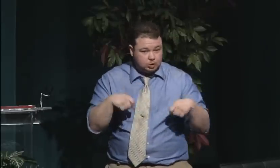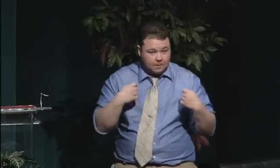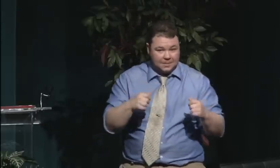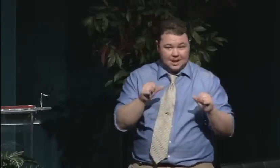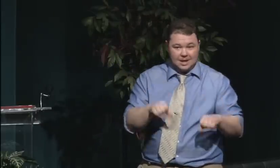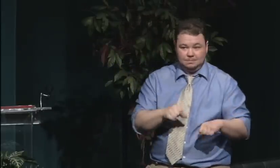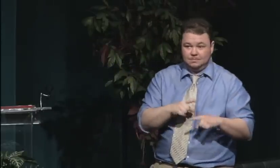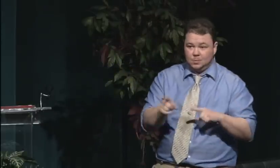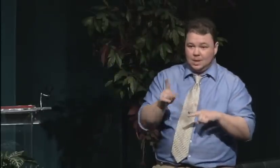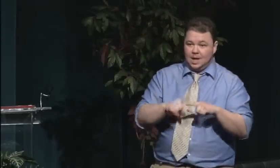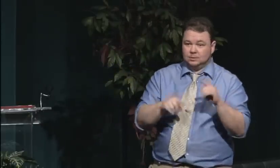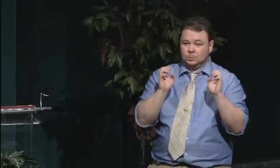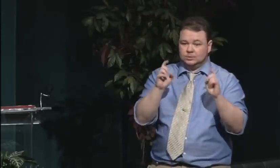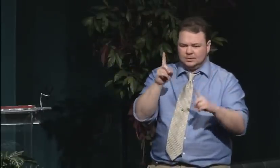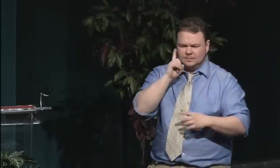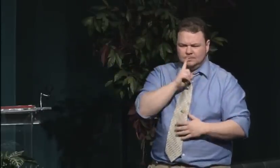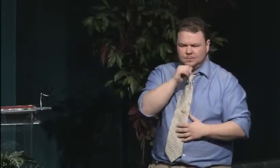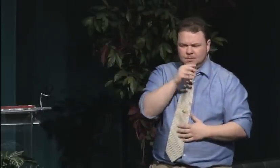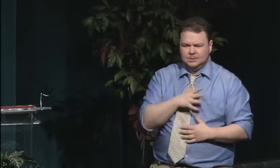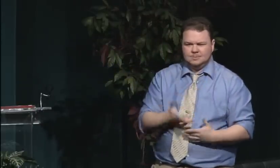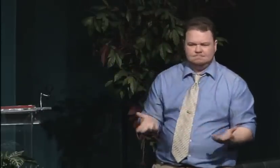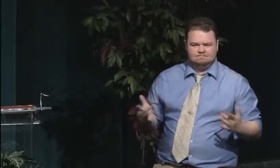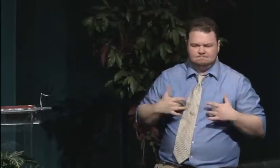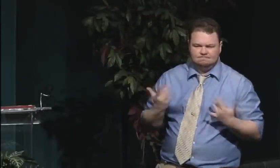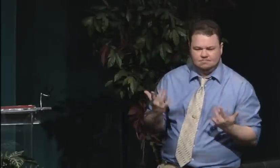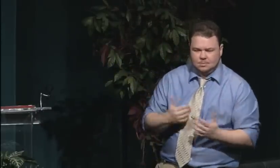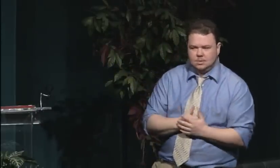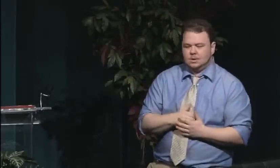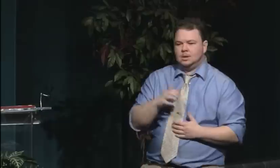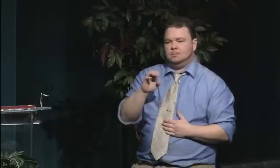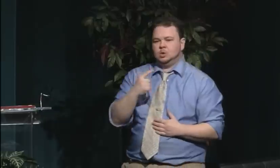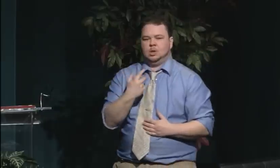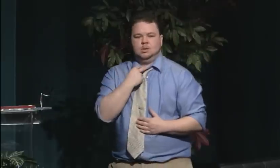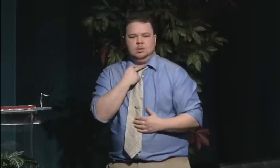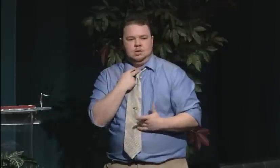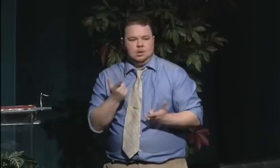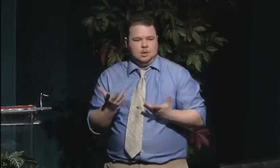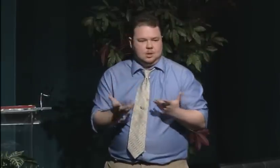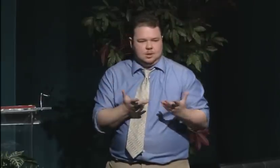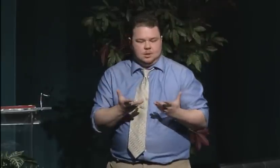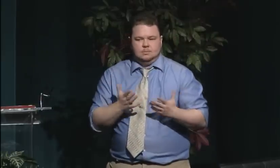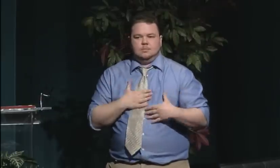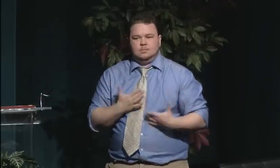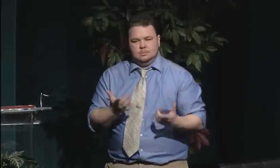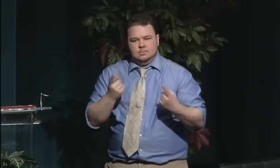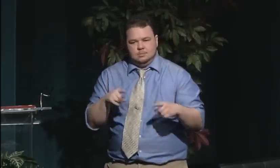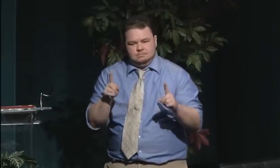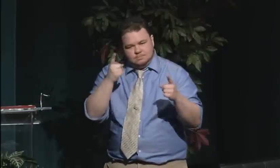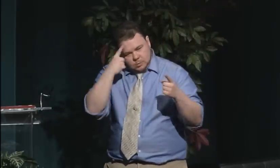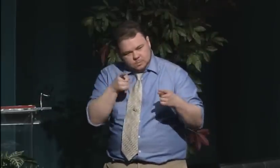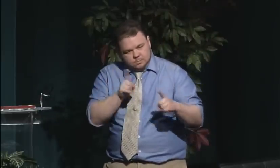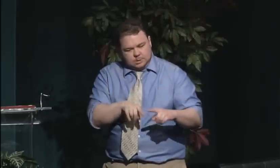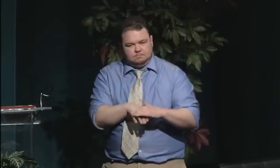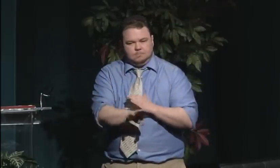we -- women in college, we know there are no ill health effects.